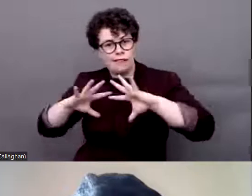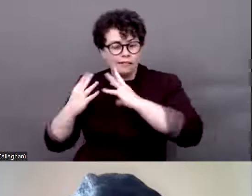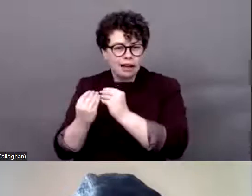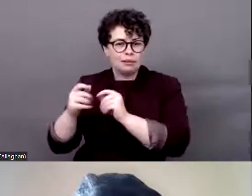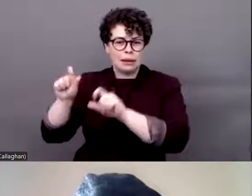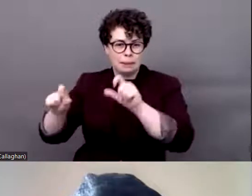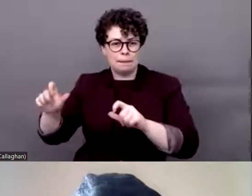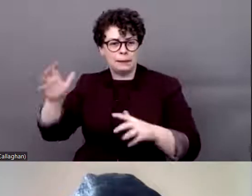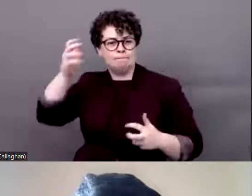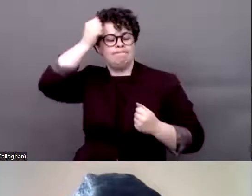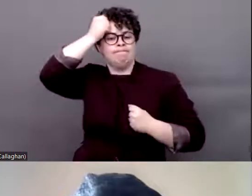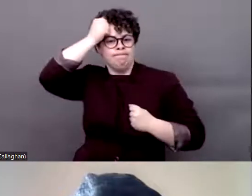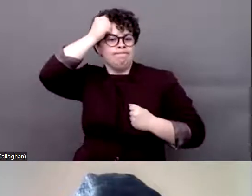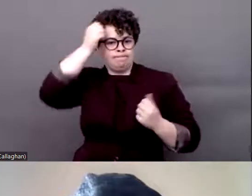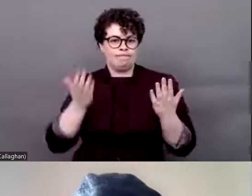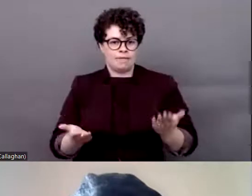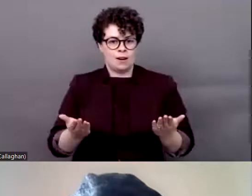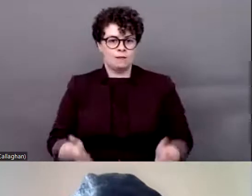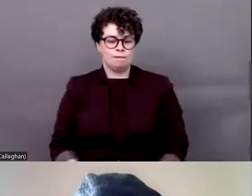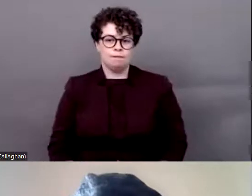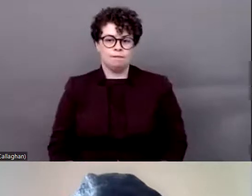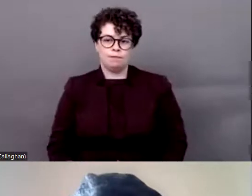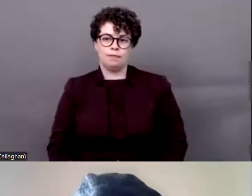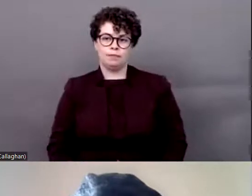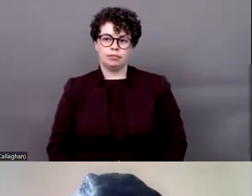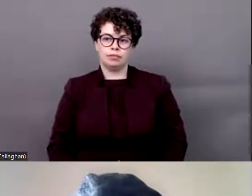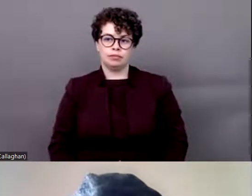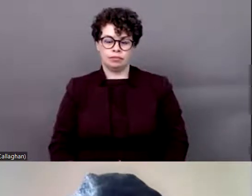The disability movement of the